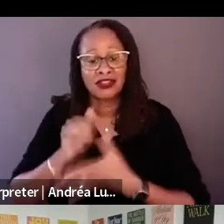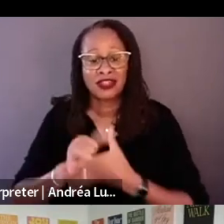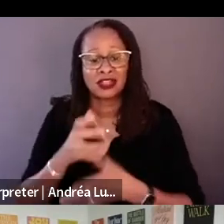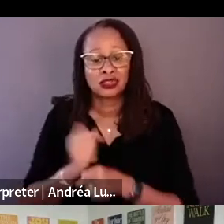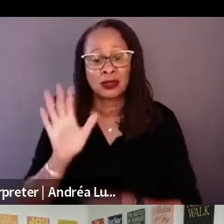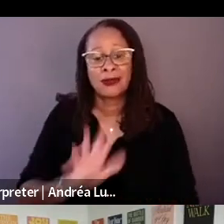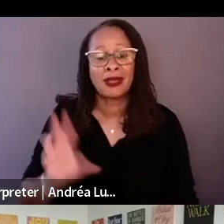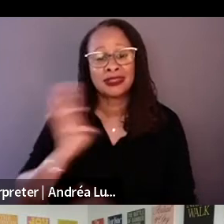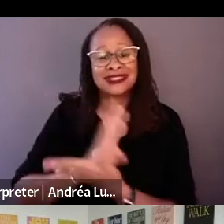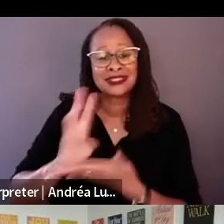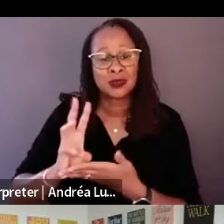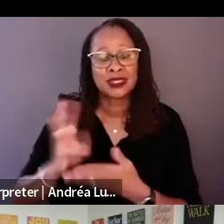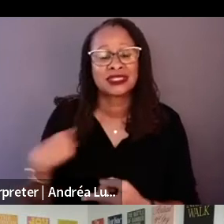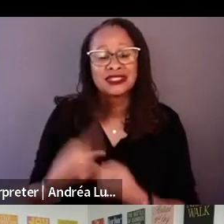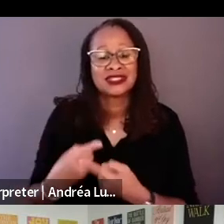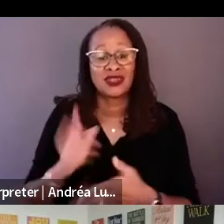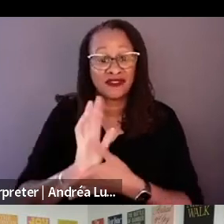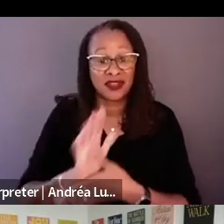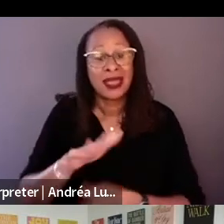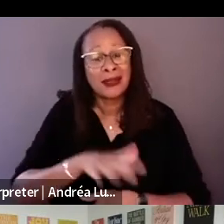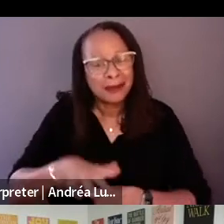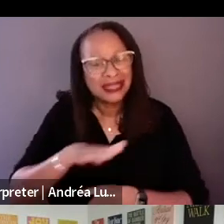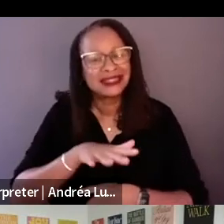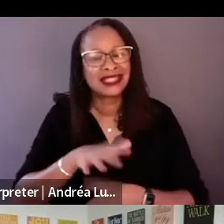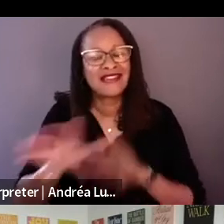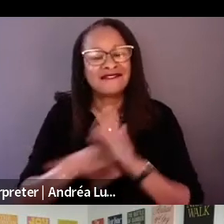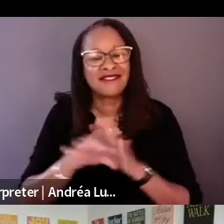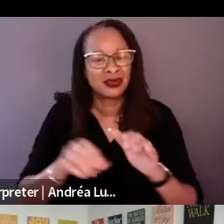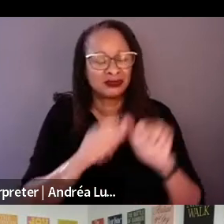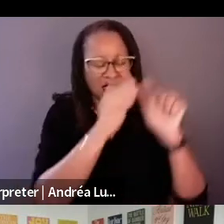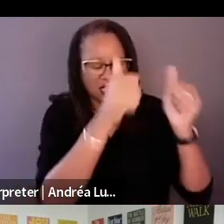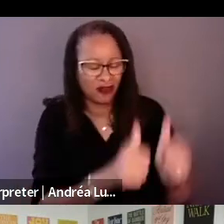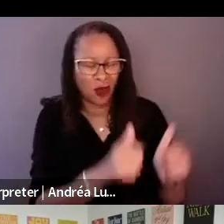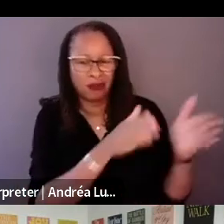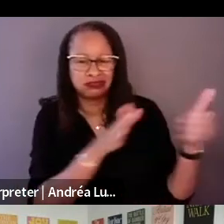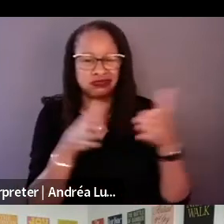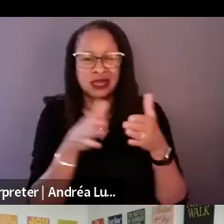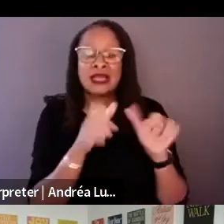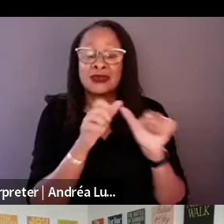We kept on owning it after that and then the foundation was there after that. Okay.